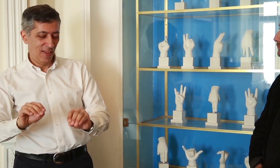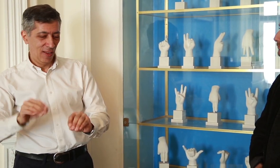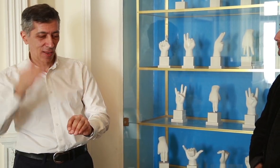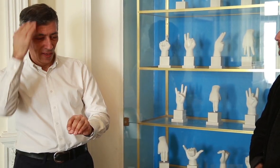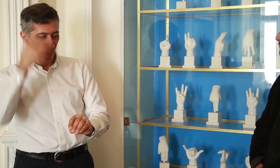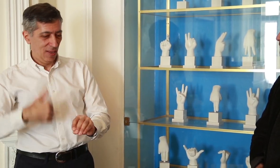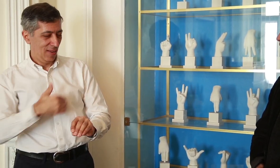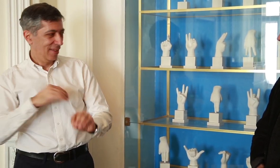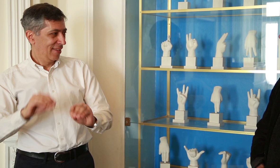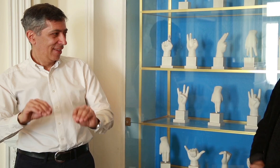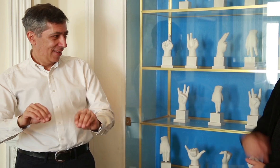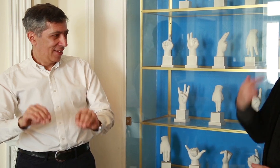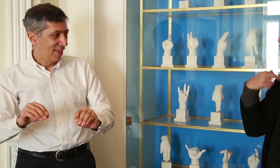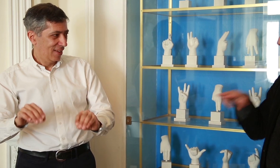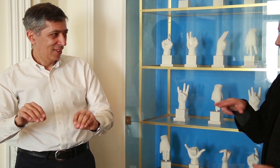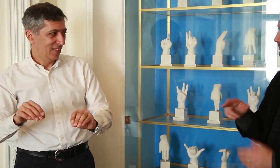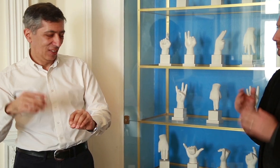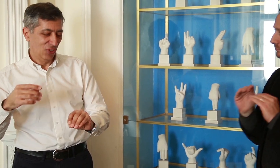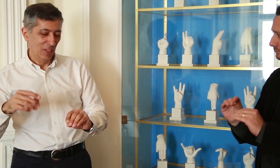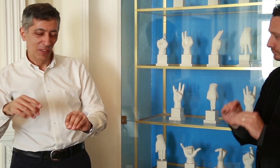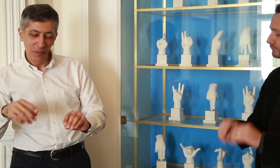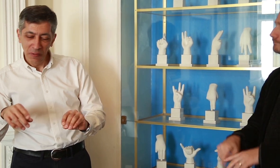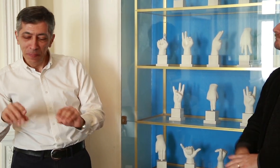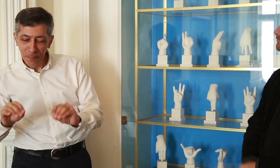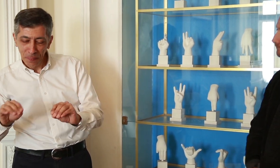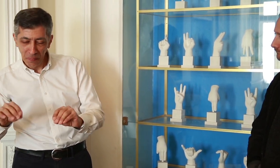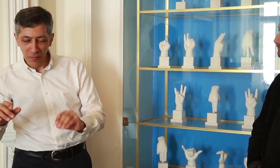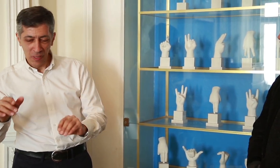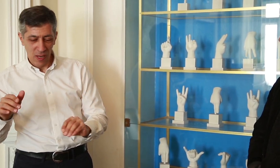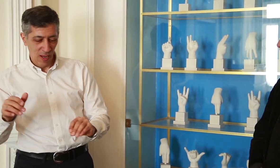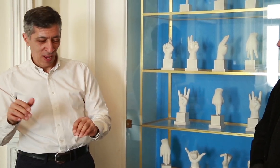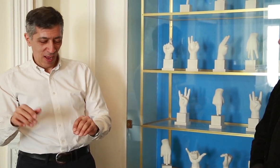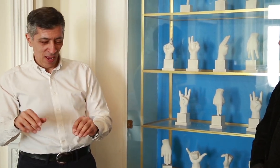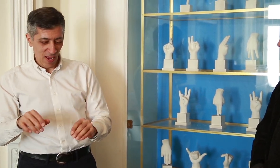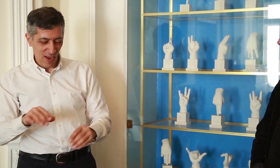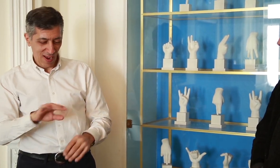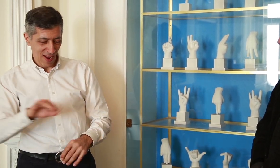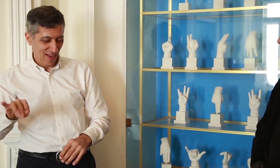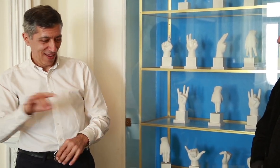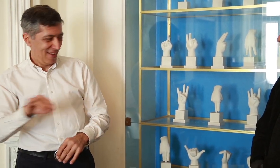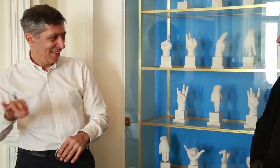make connections and get contracts with hearing film